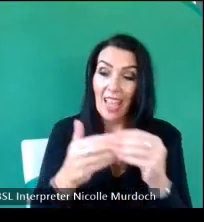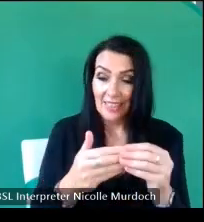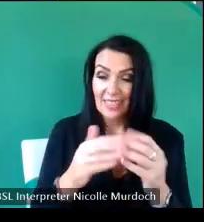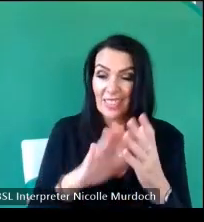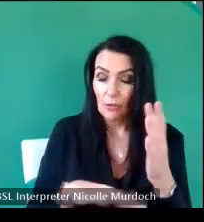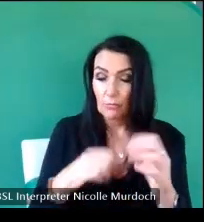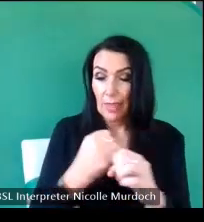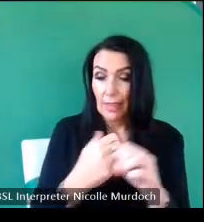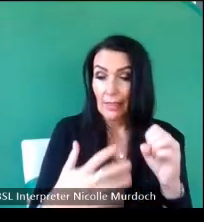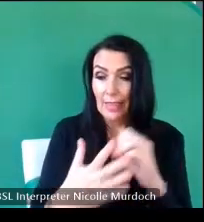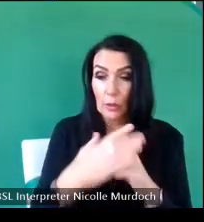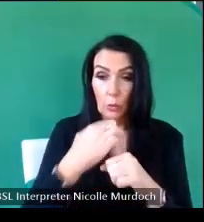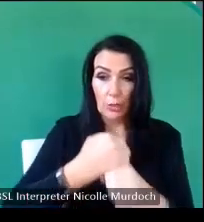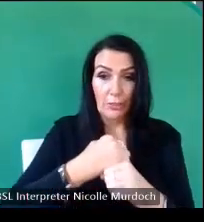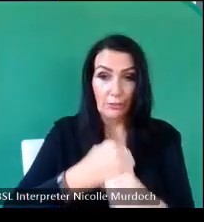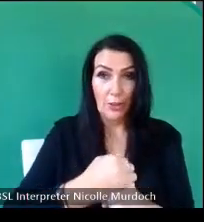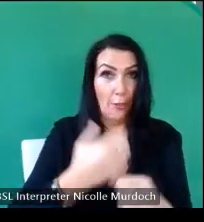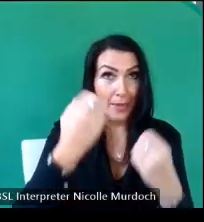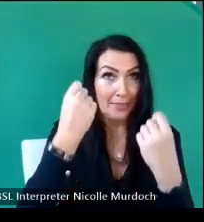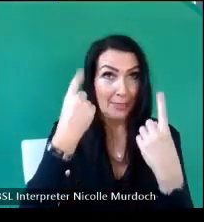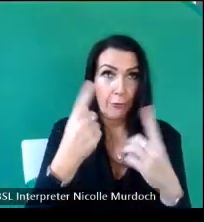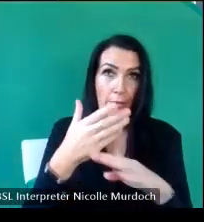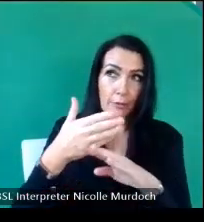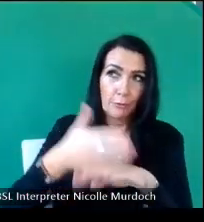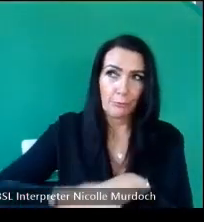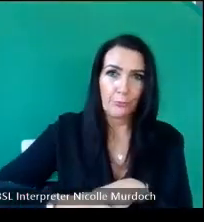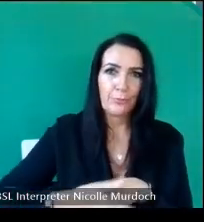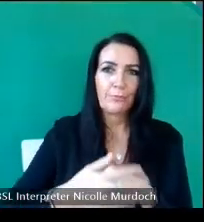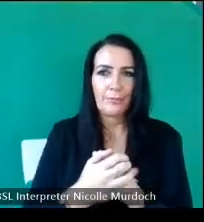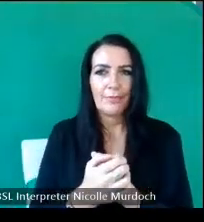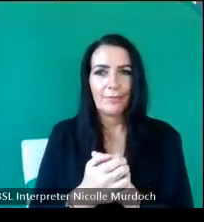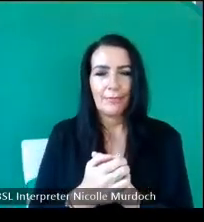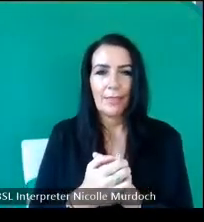didn't know what they were letting themselves in for um but they got in places that they're not